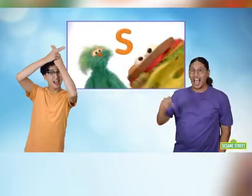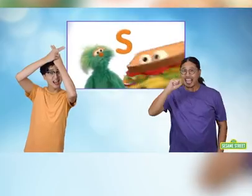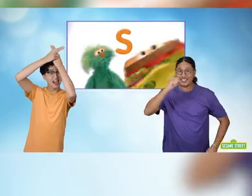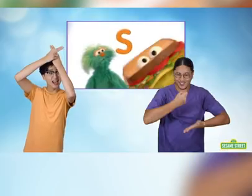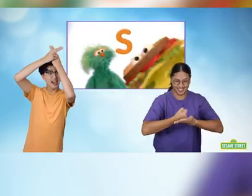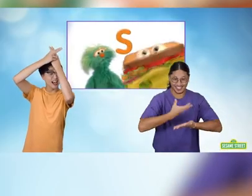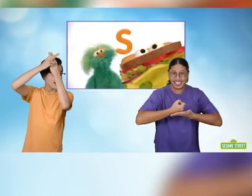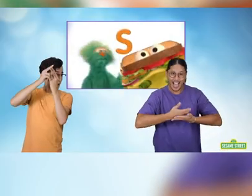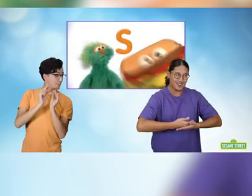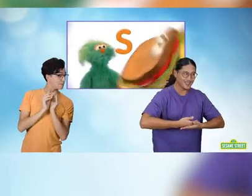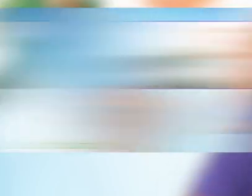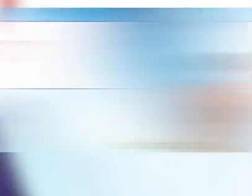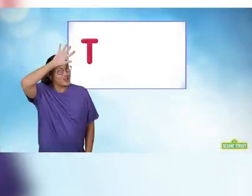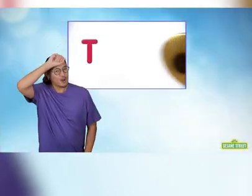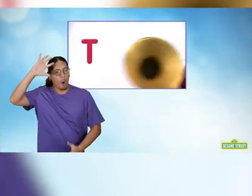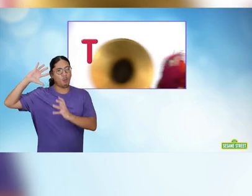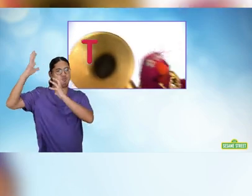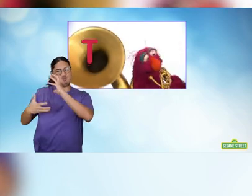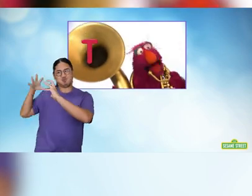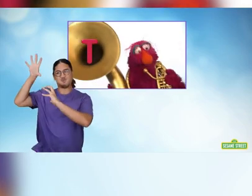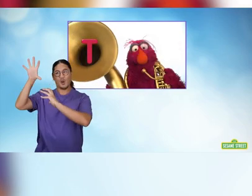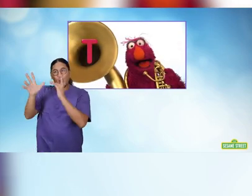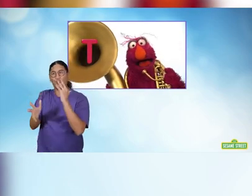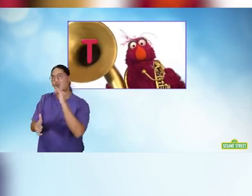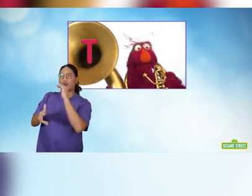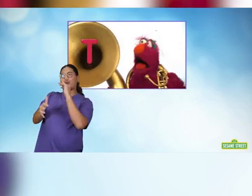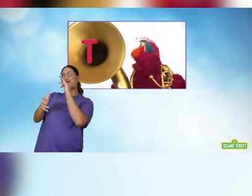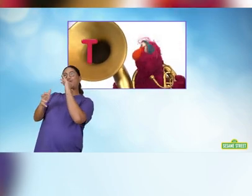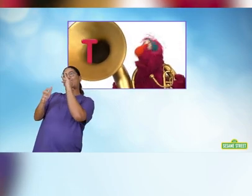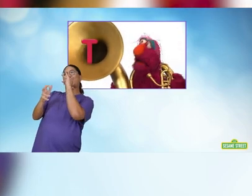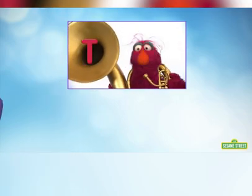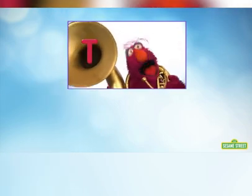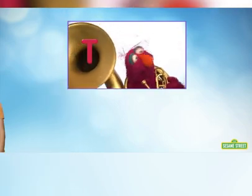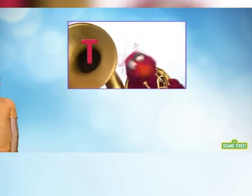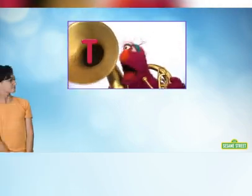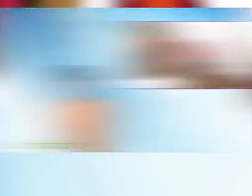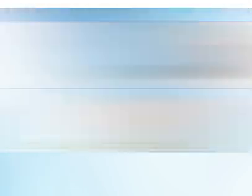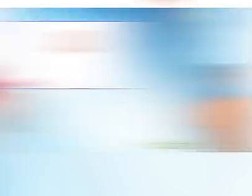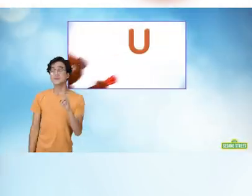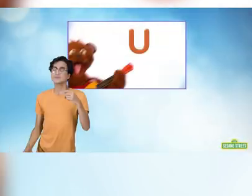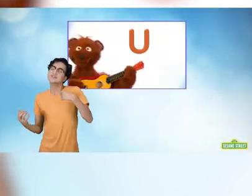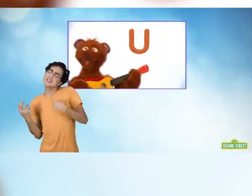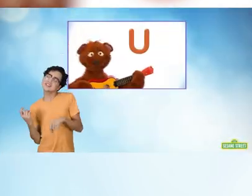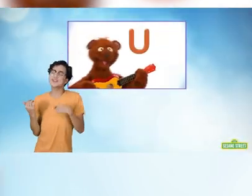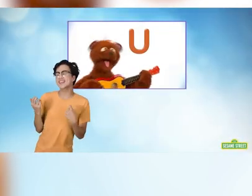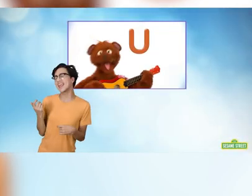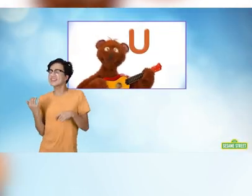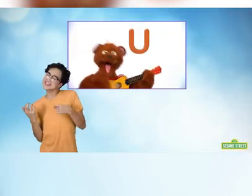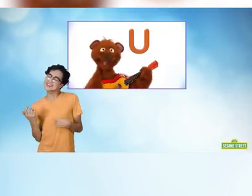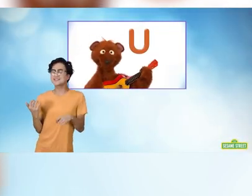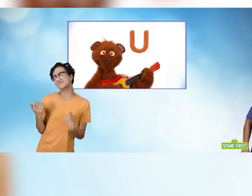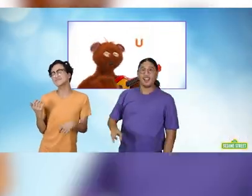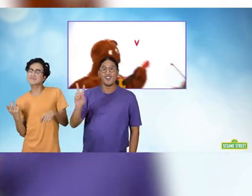S is for snack T is for Telly And a tuba to blow in U for ukulele